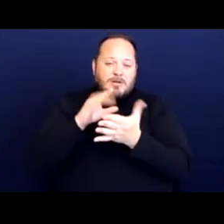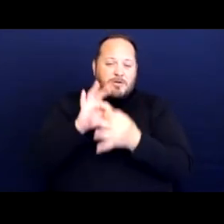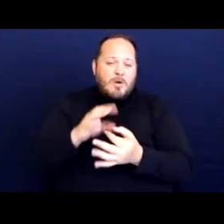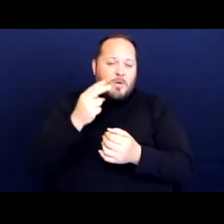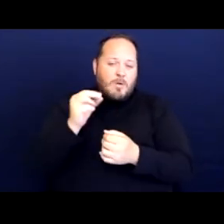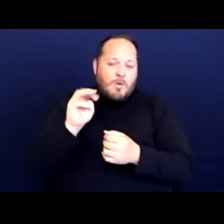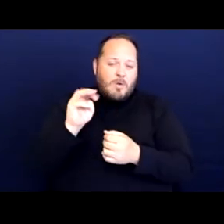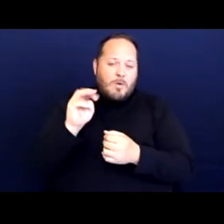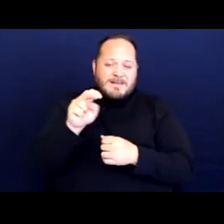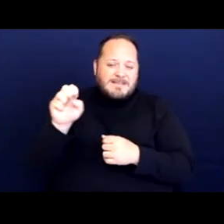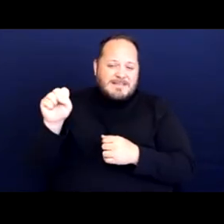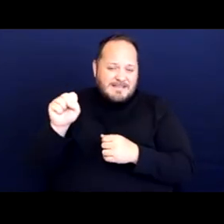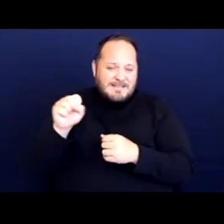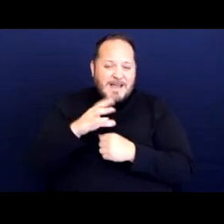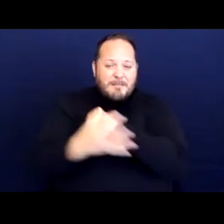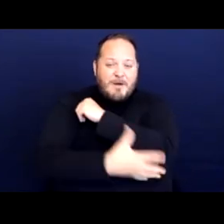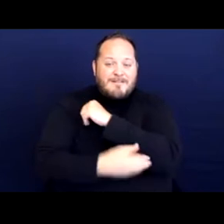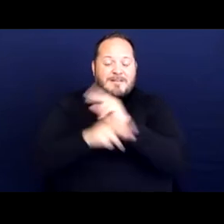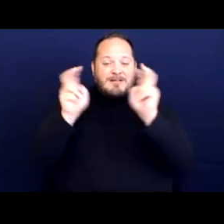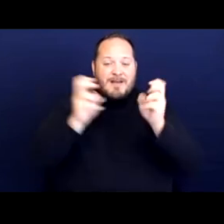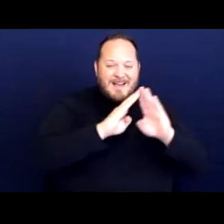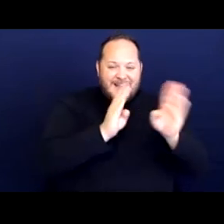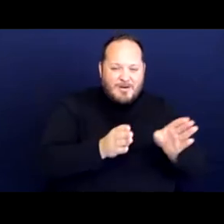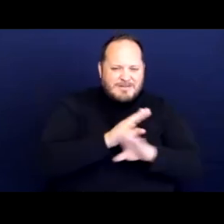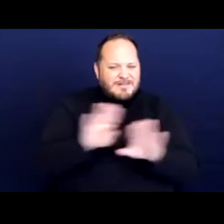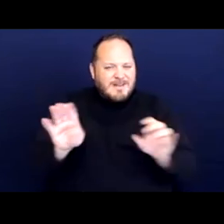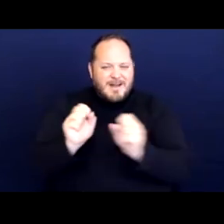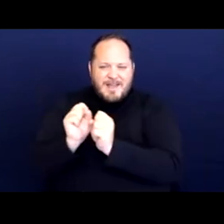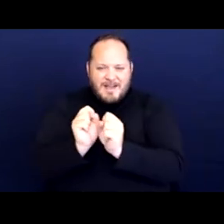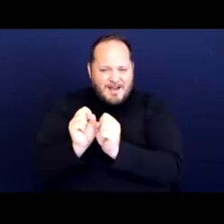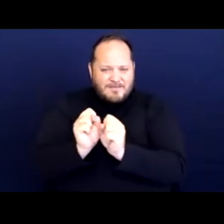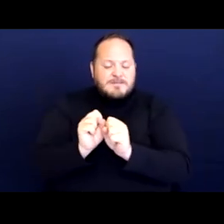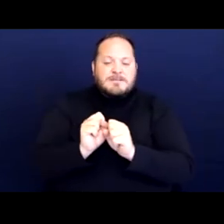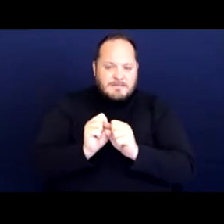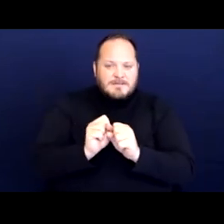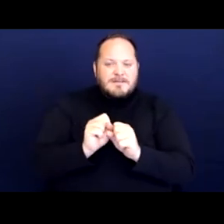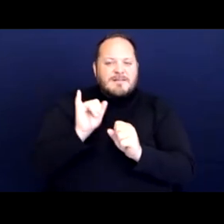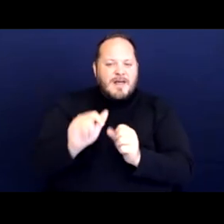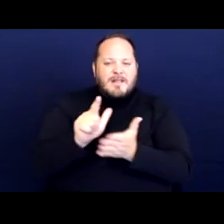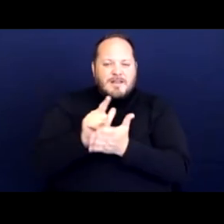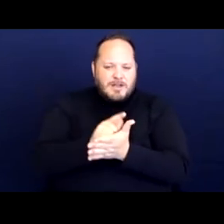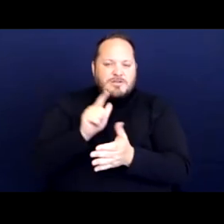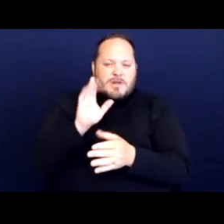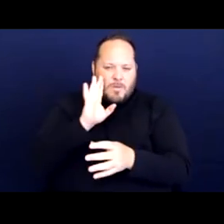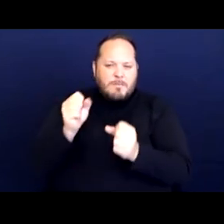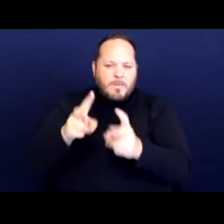not handcuffs litigation manual in the notes for more information on many of these cases